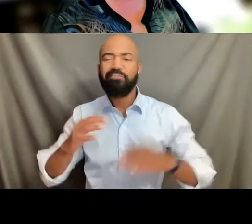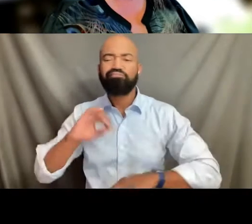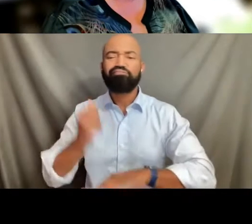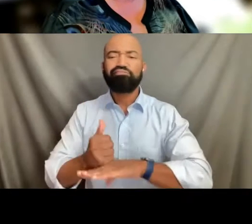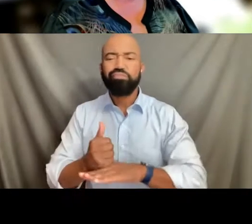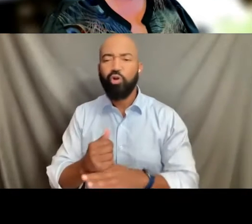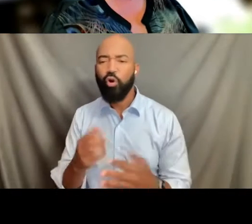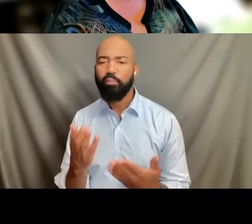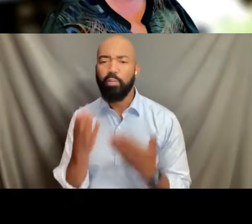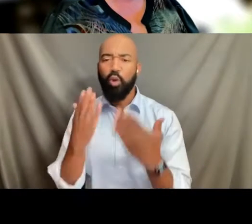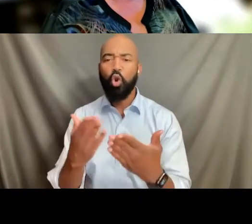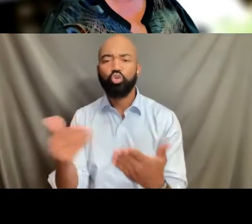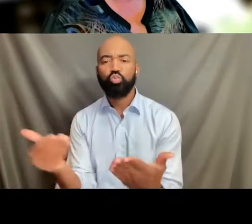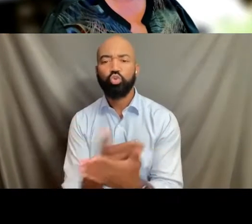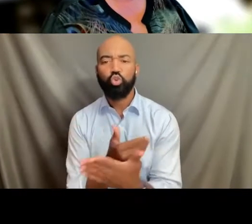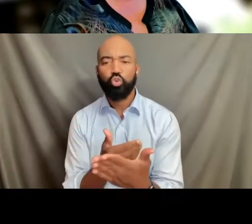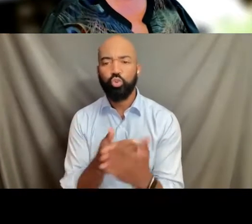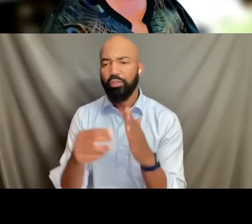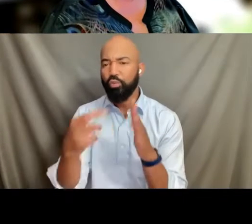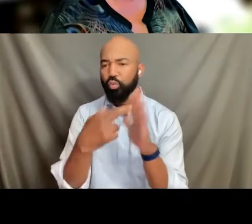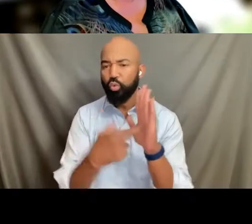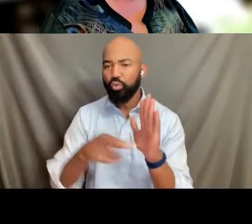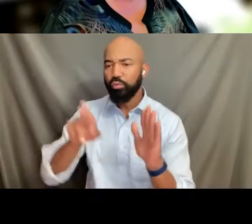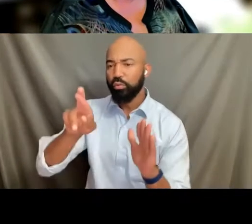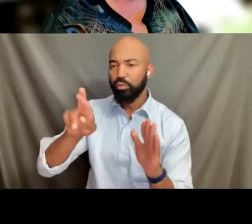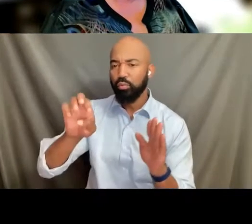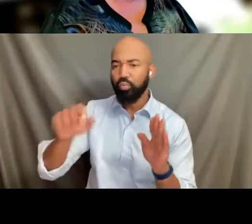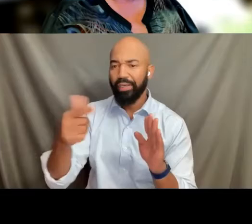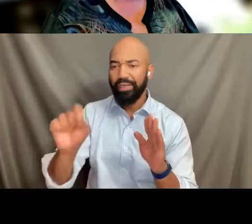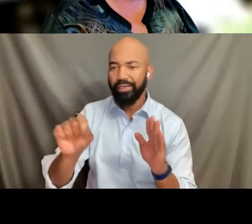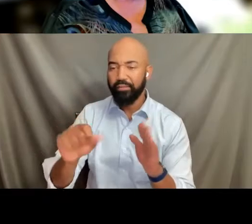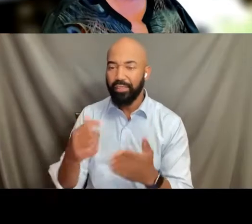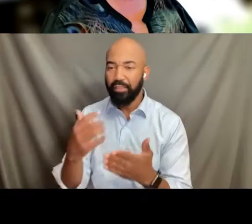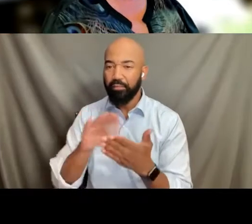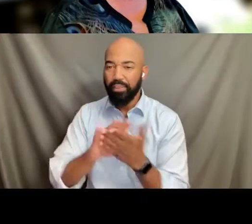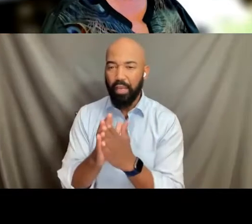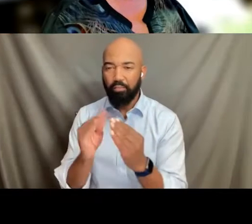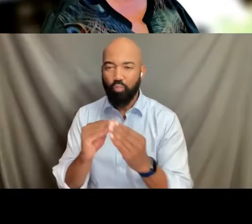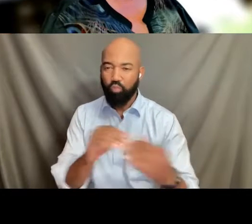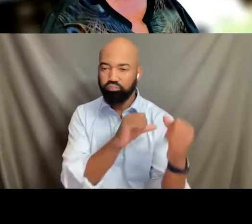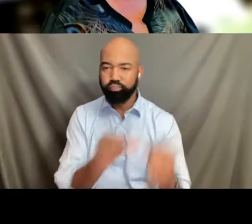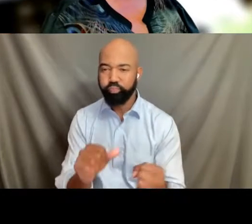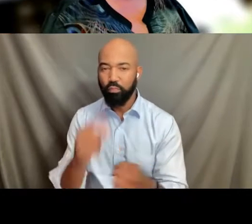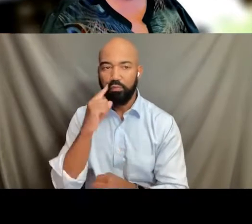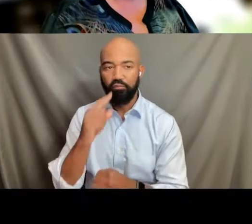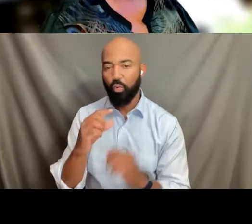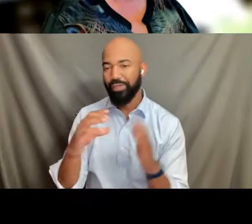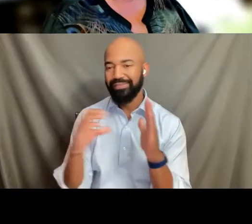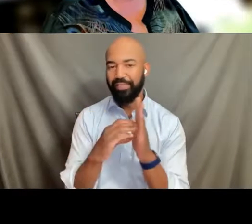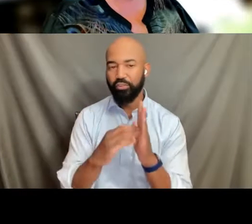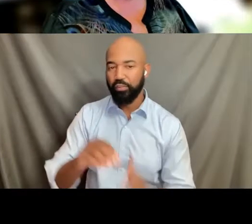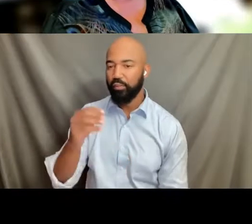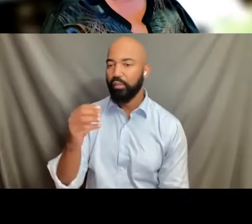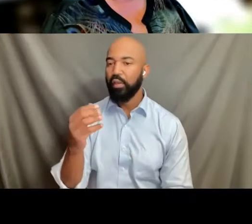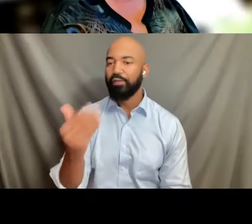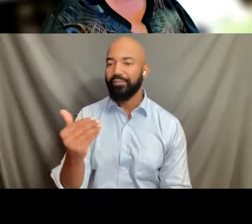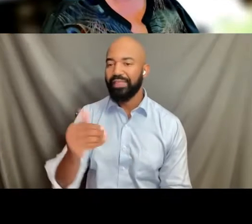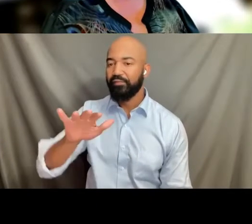that really strengthen Section 1557 and gets us back to where we need it to be